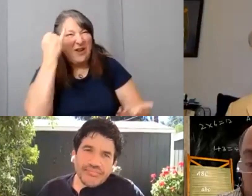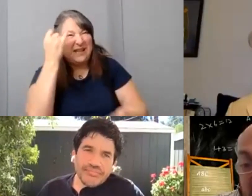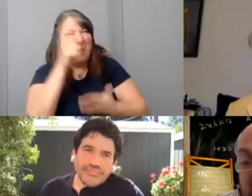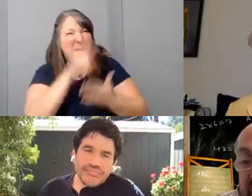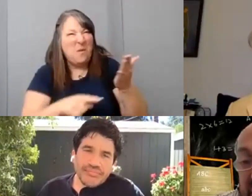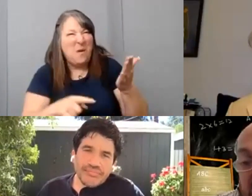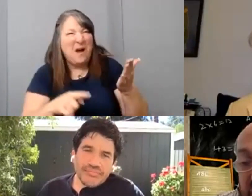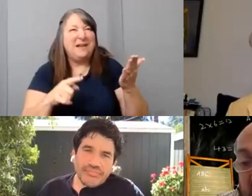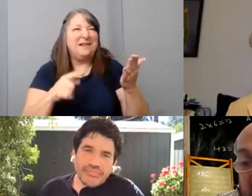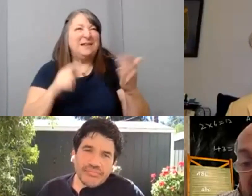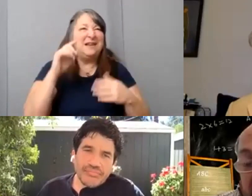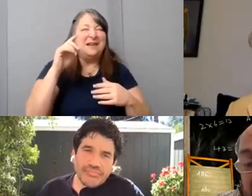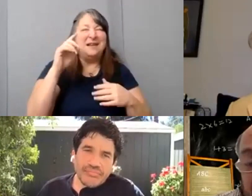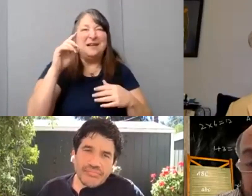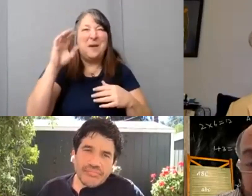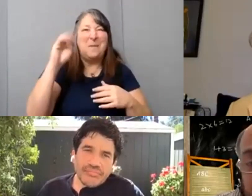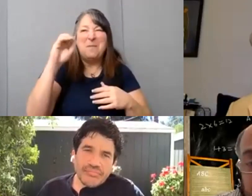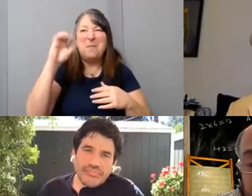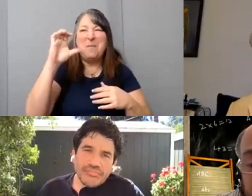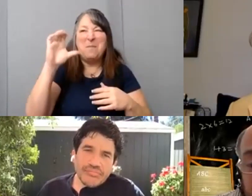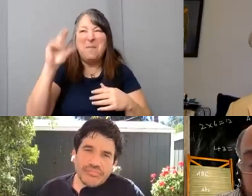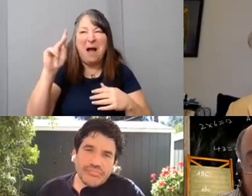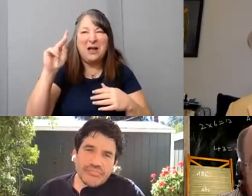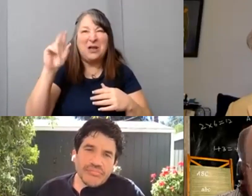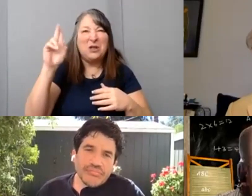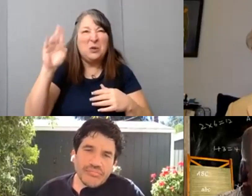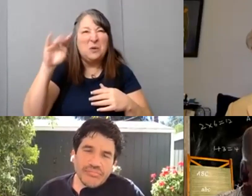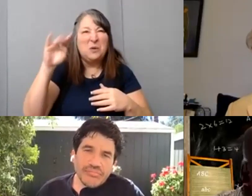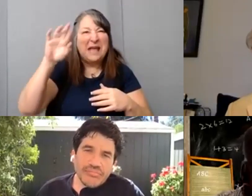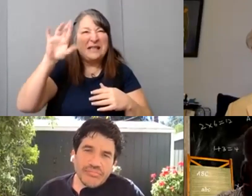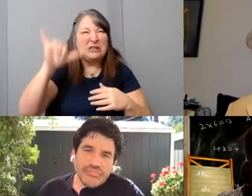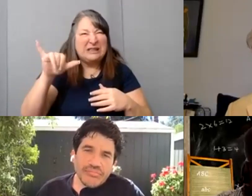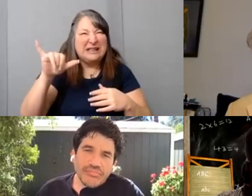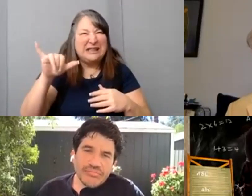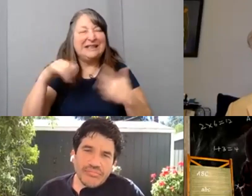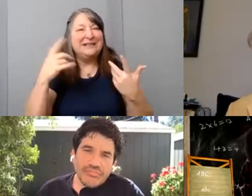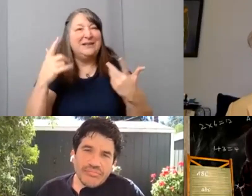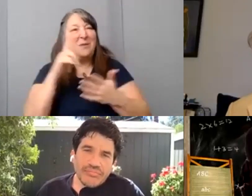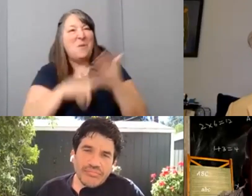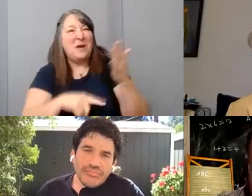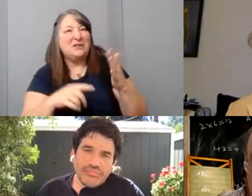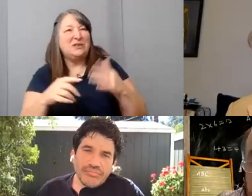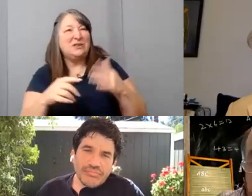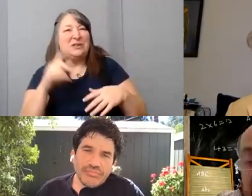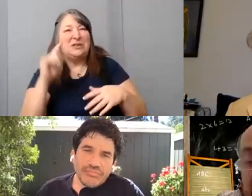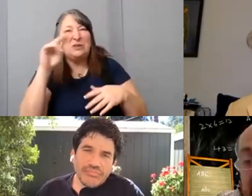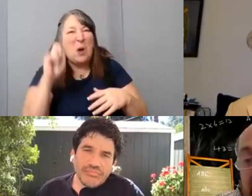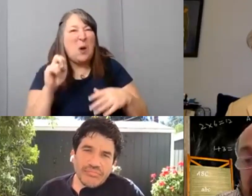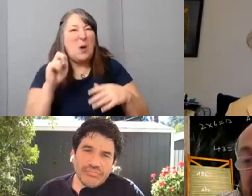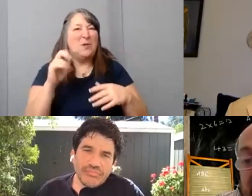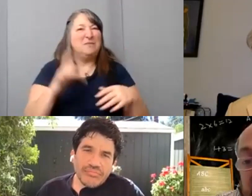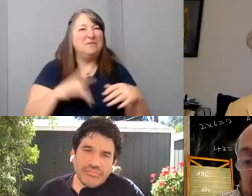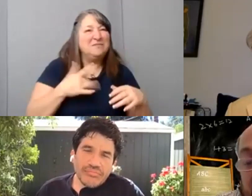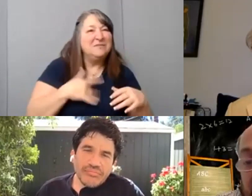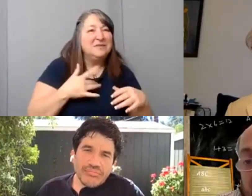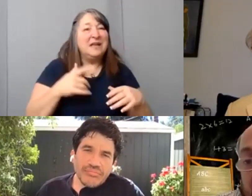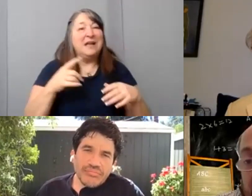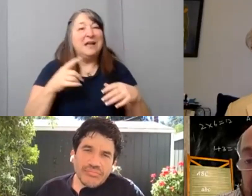what you might look for. And then you know, on the disability subject. I'm…As a judge, I've always been in favor of people that don't really